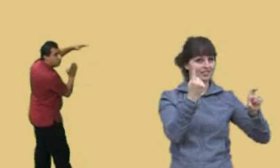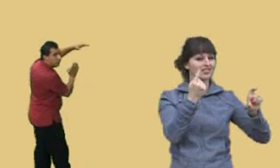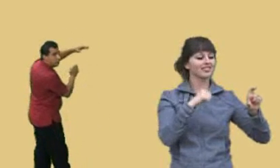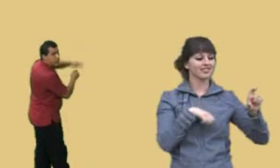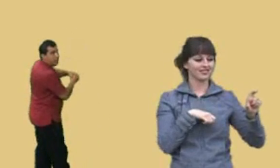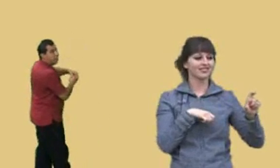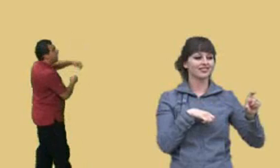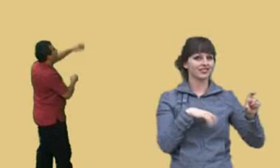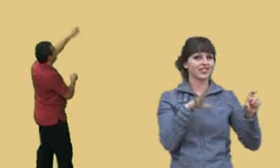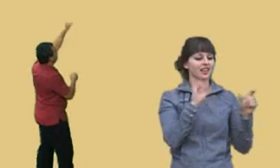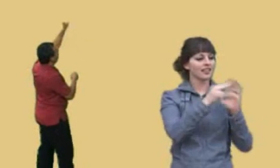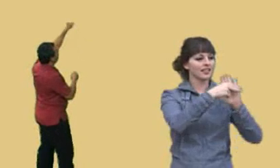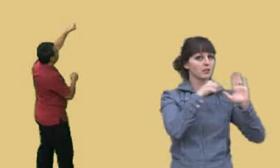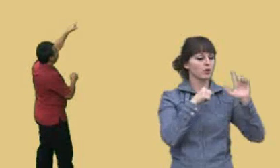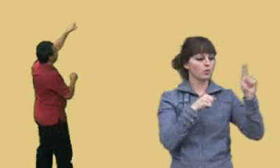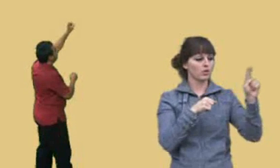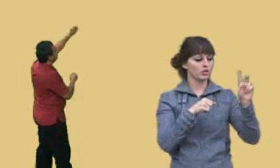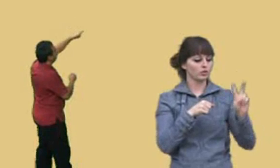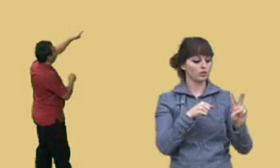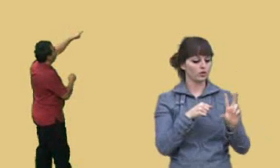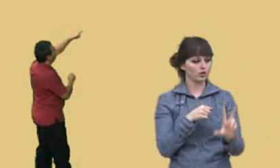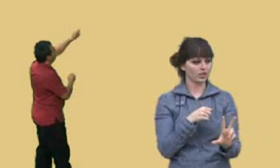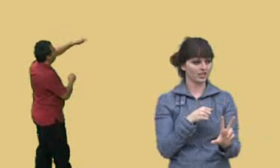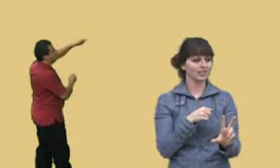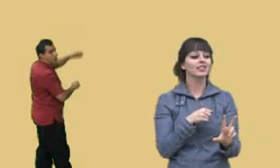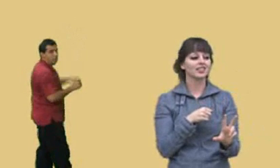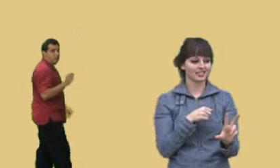and that would be one, two, and three, okay.